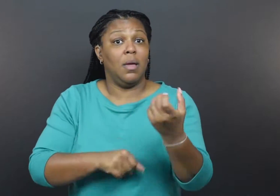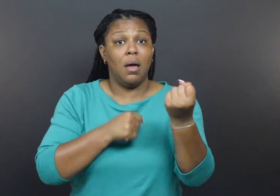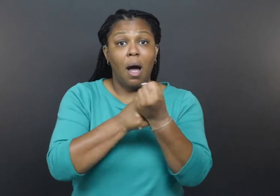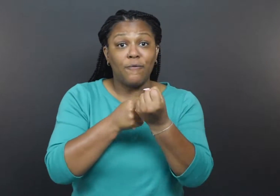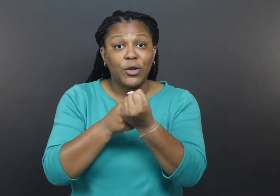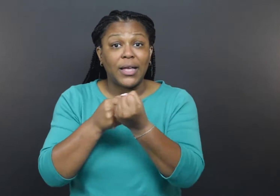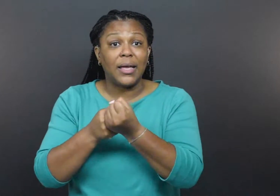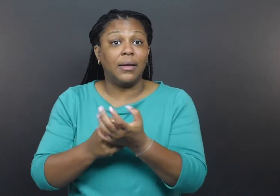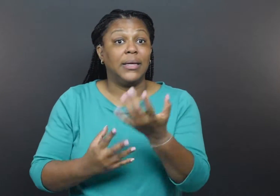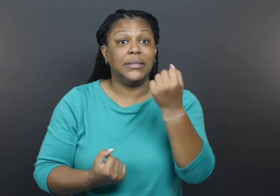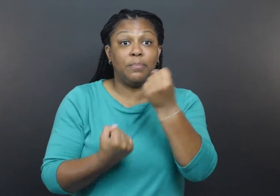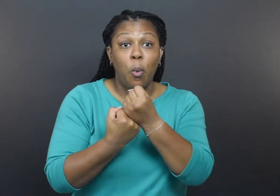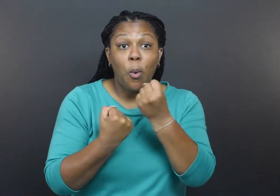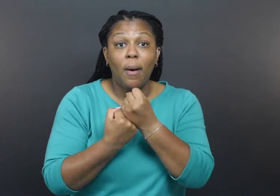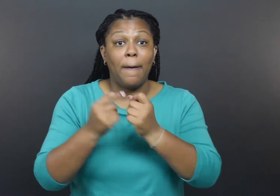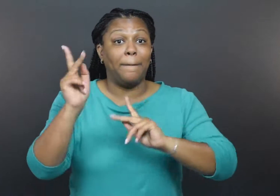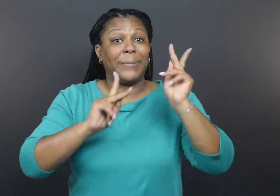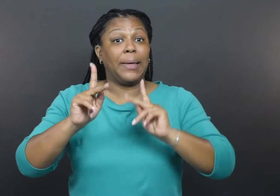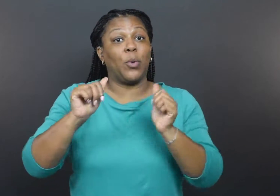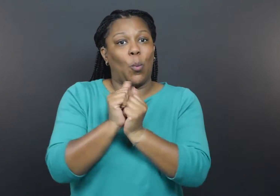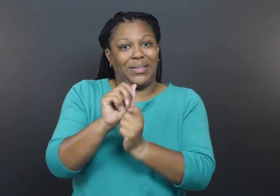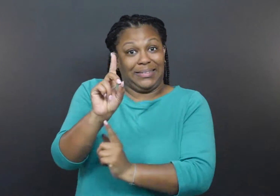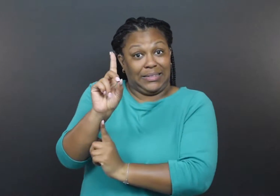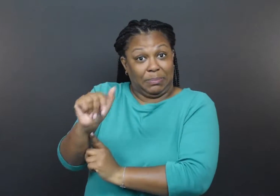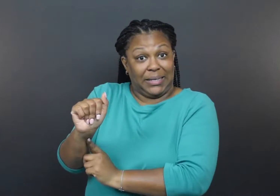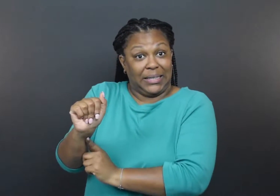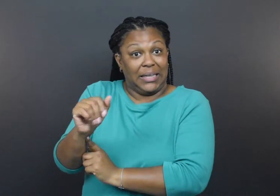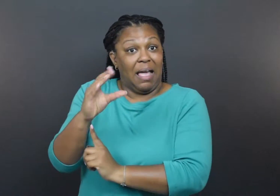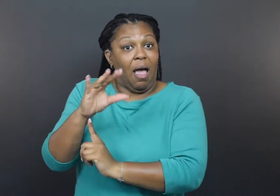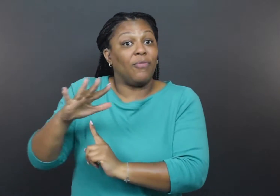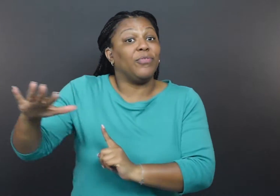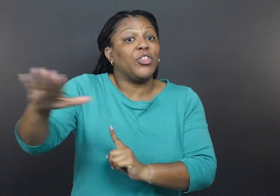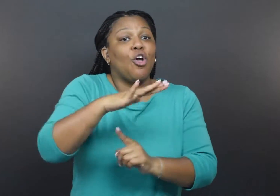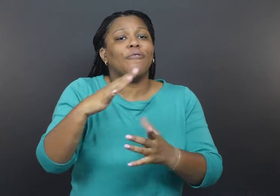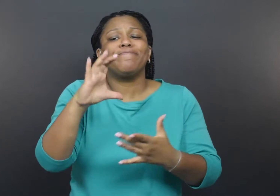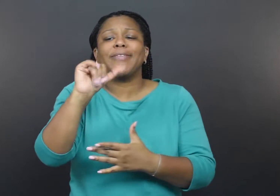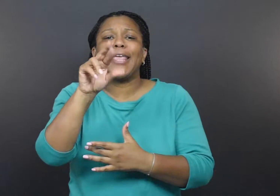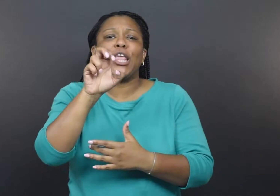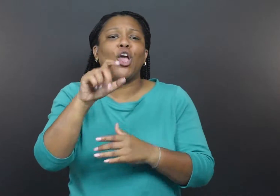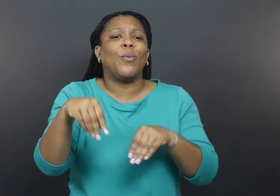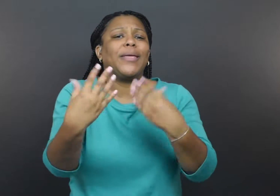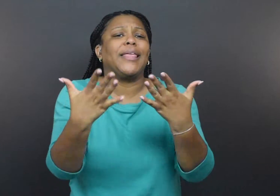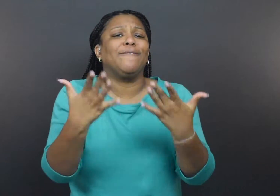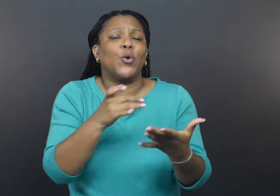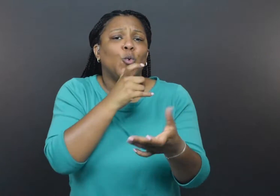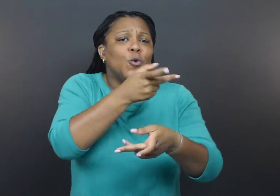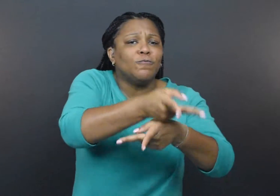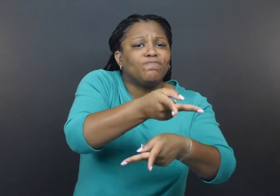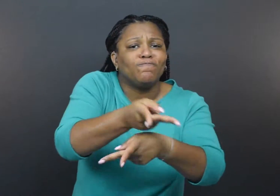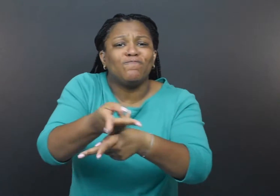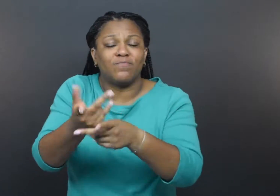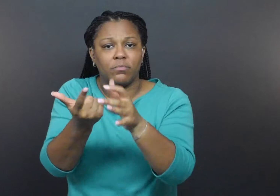and support for people with disabilities and their caregivers disappeared during the pandemic,